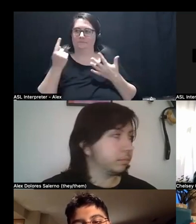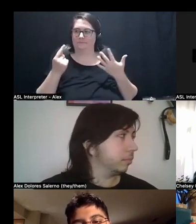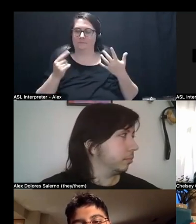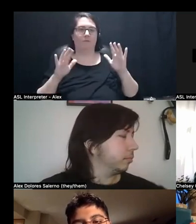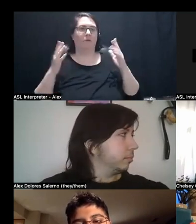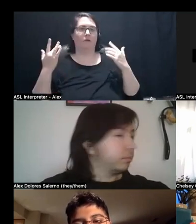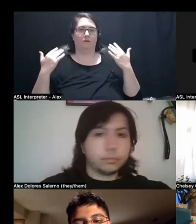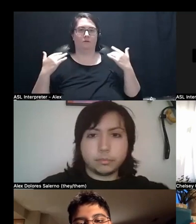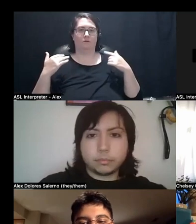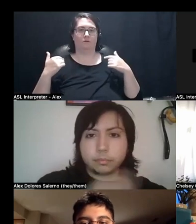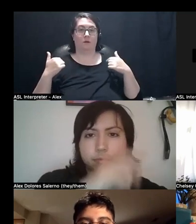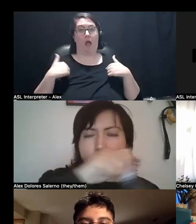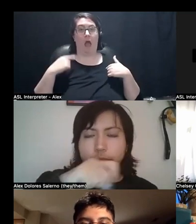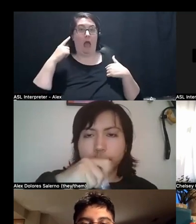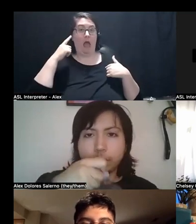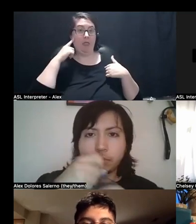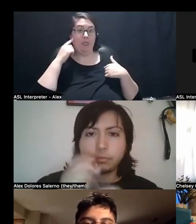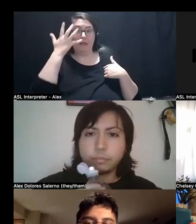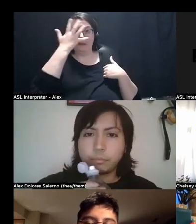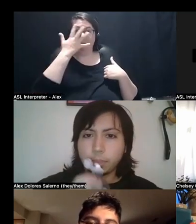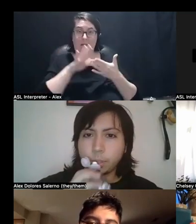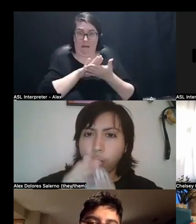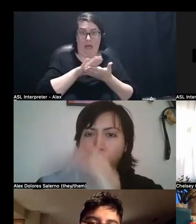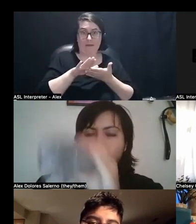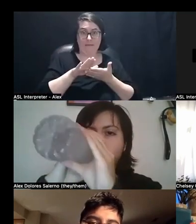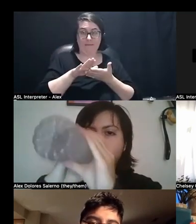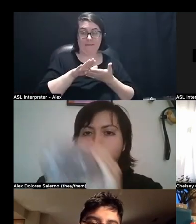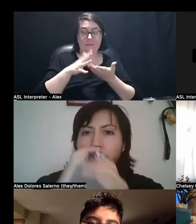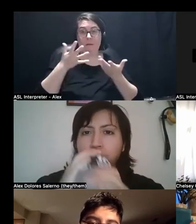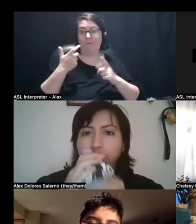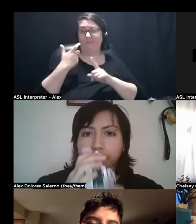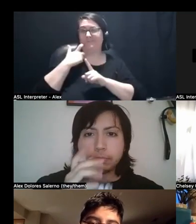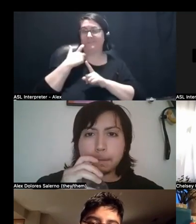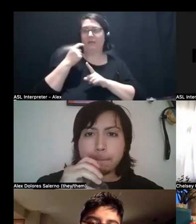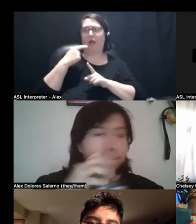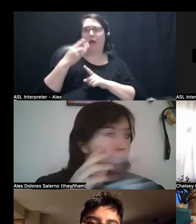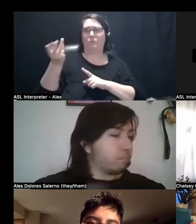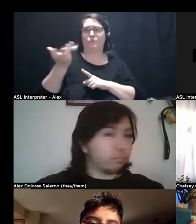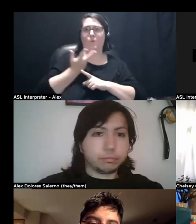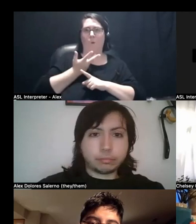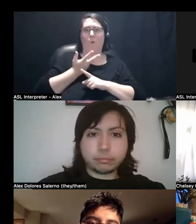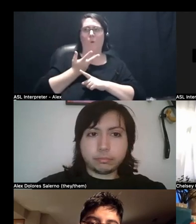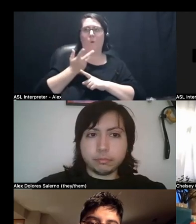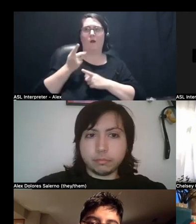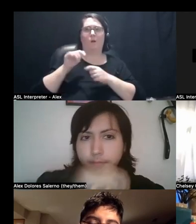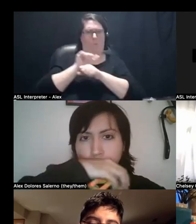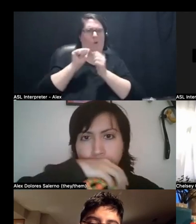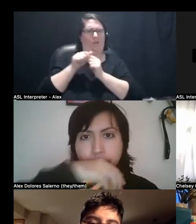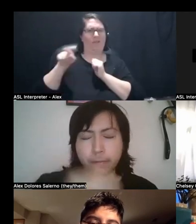And I'm, I think I have a kind face, but just recently I was told by a colleague, I'm a professor